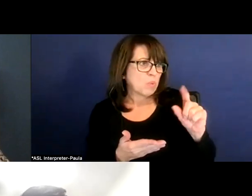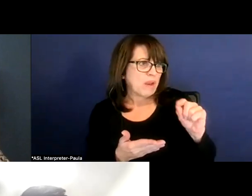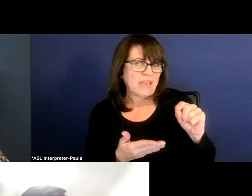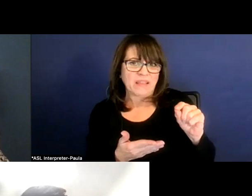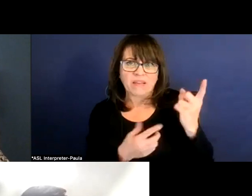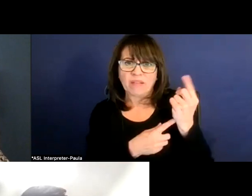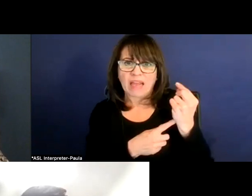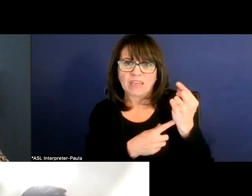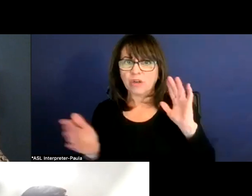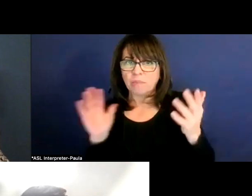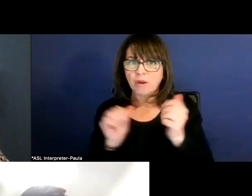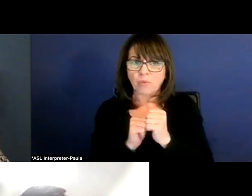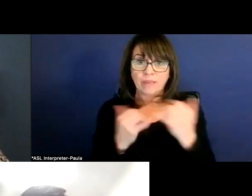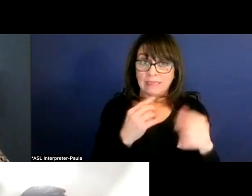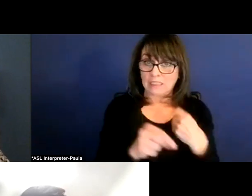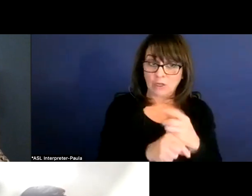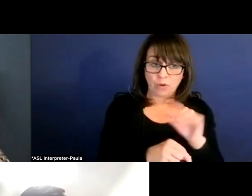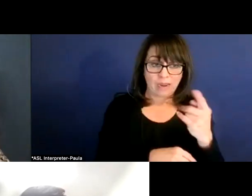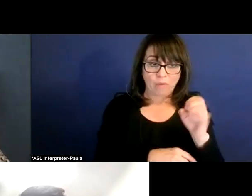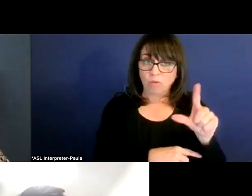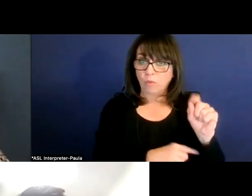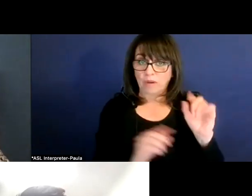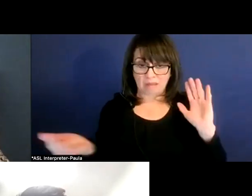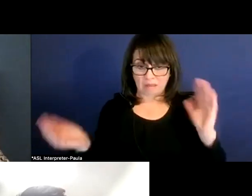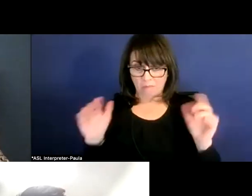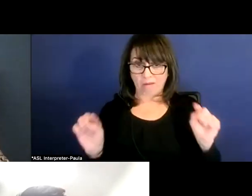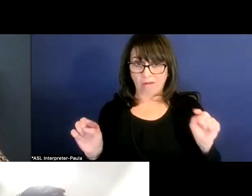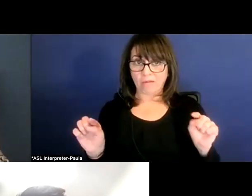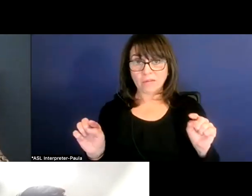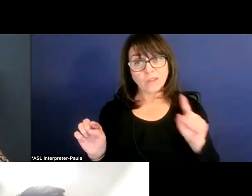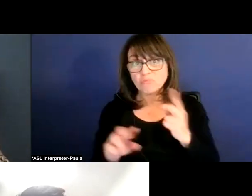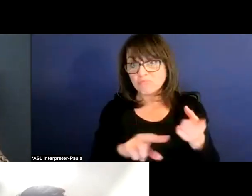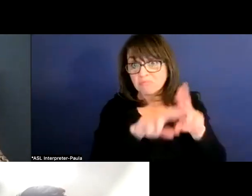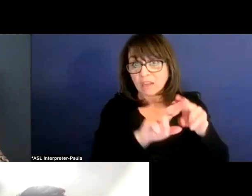versus April 20th of this year. And there is actually an increase in enrollment